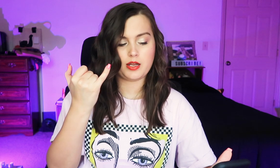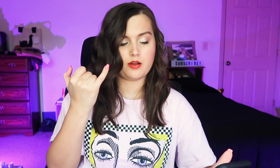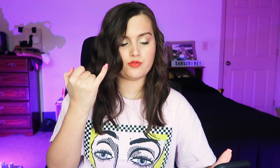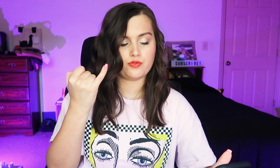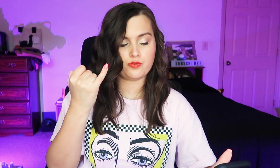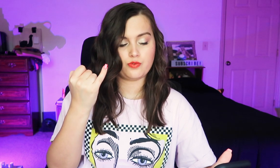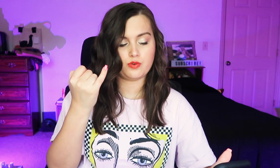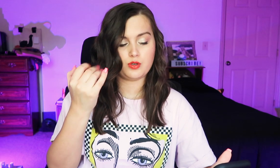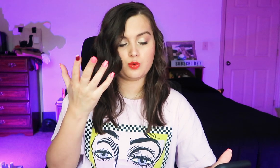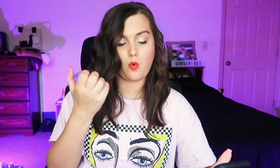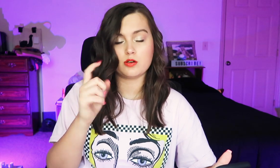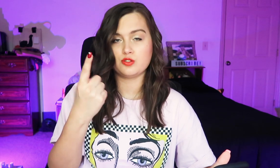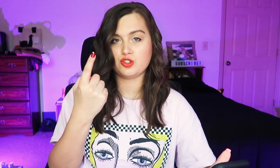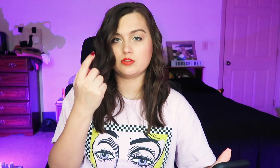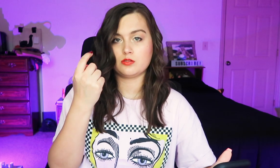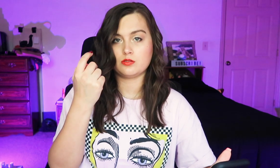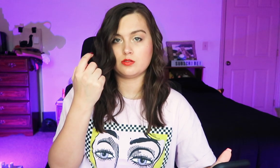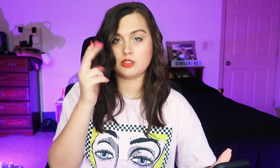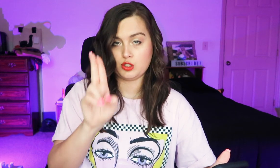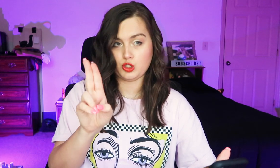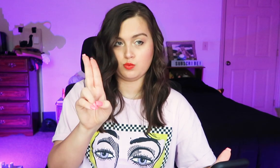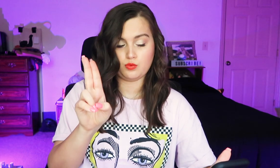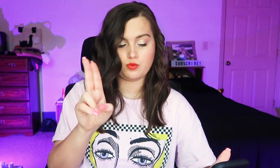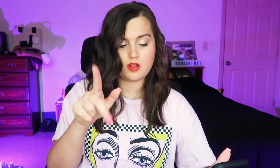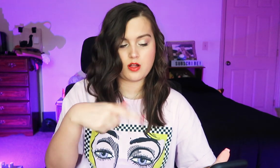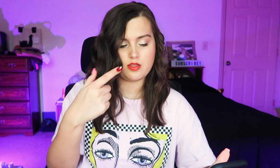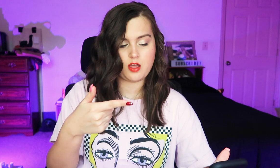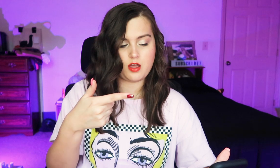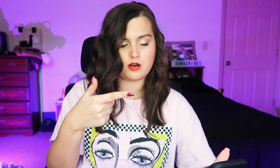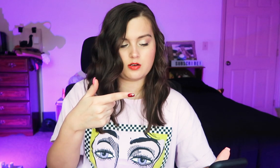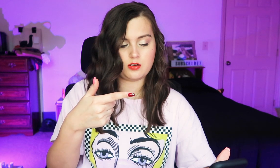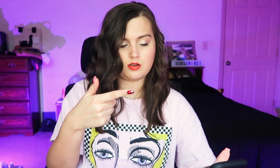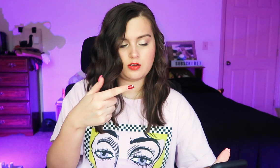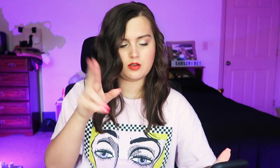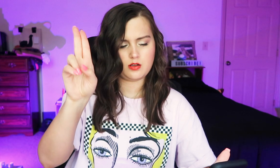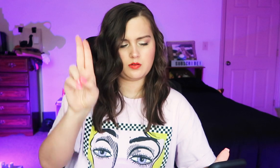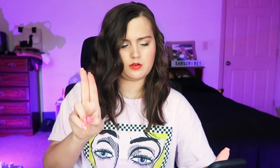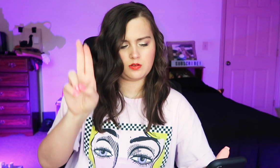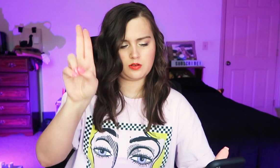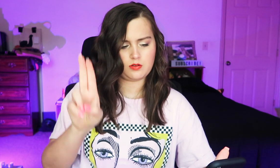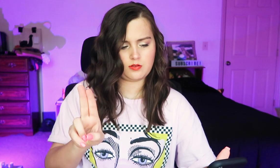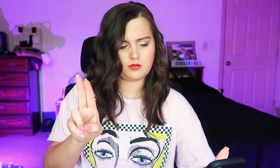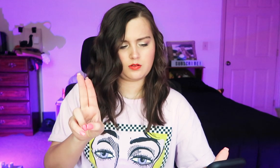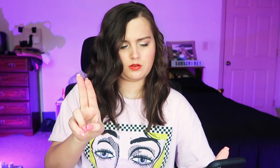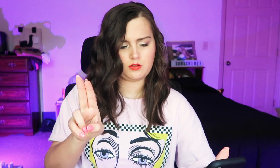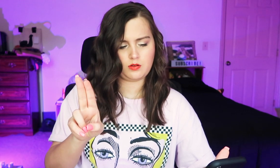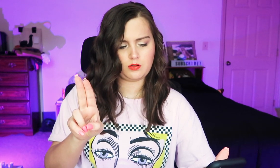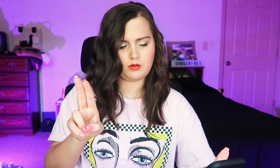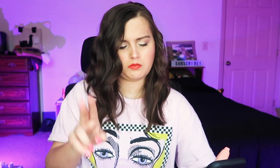But if you wanted to sign a regular "U", it's like this?